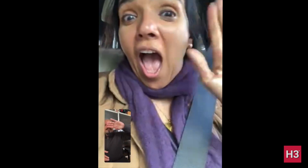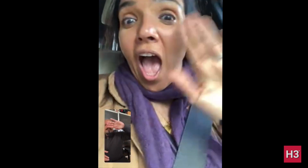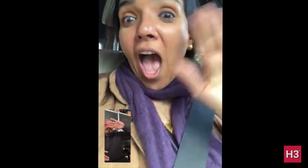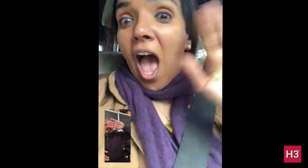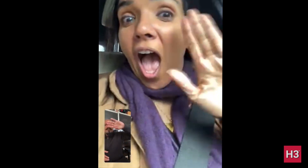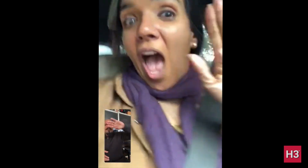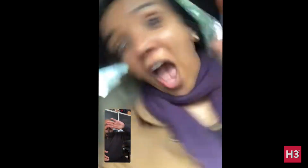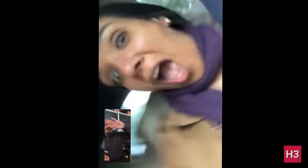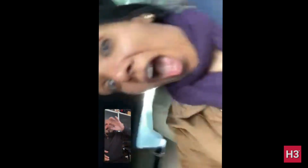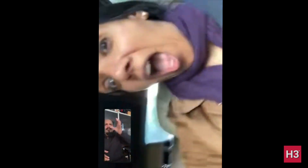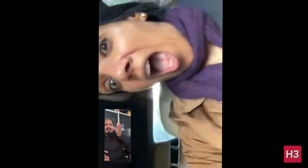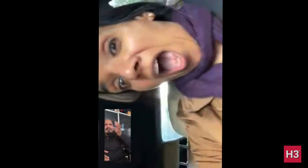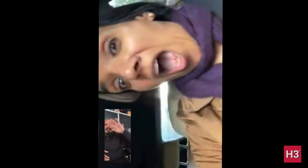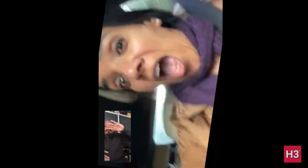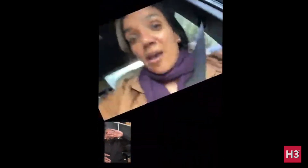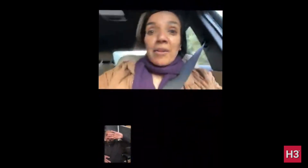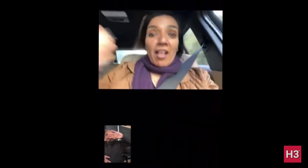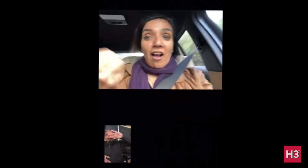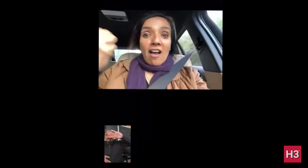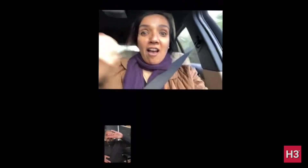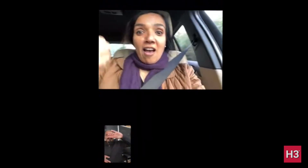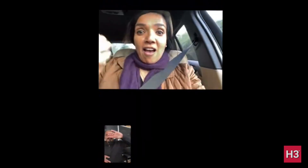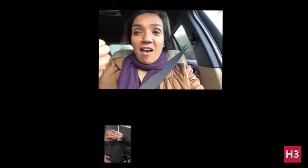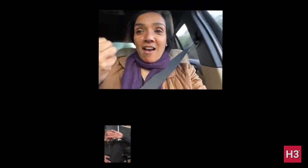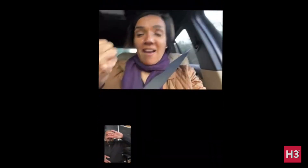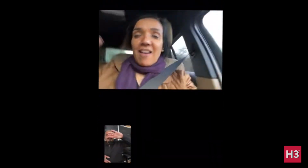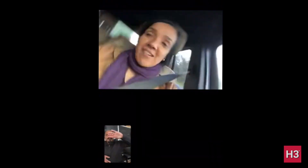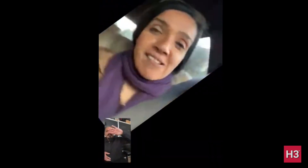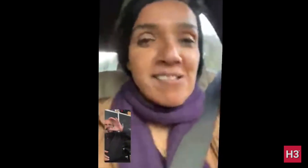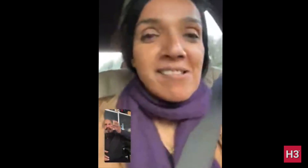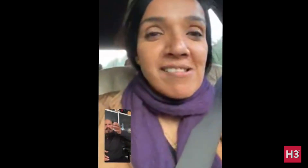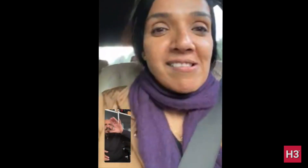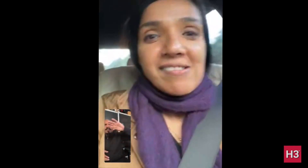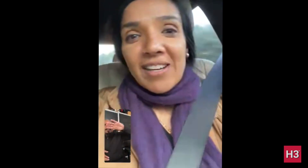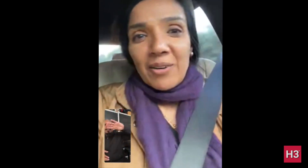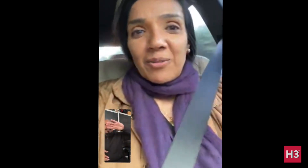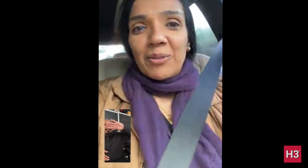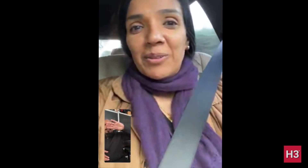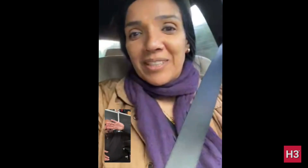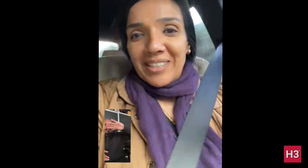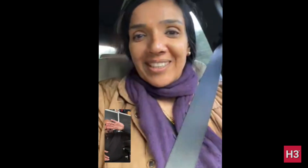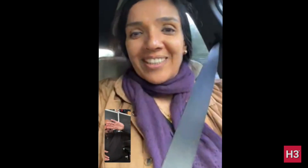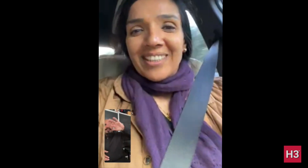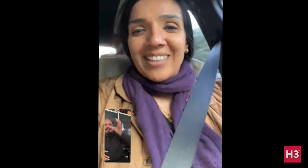Turn around.